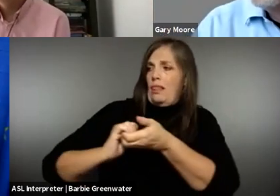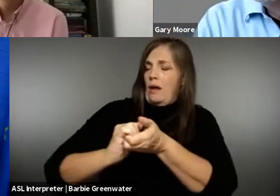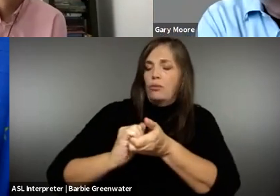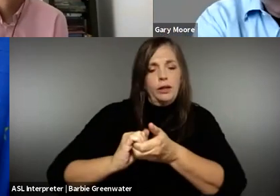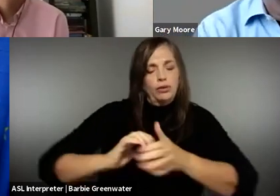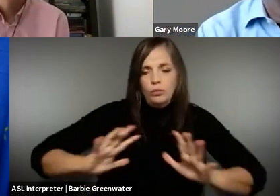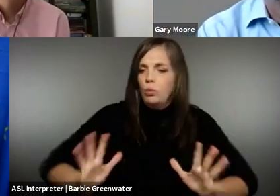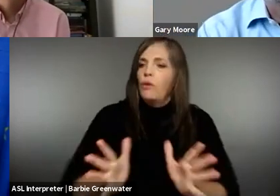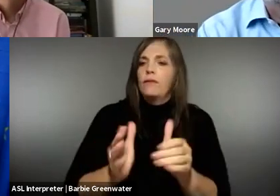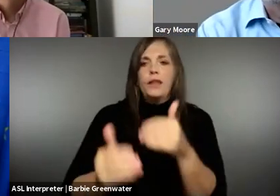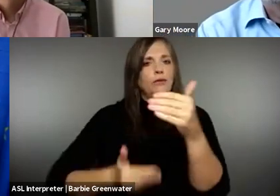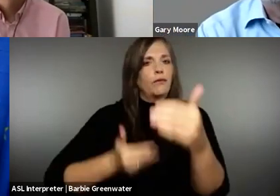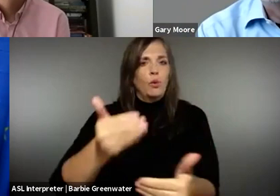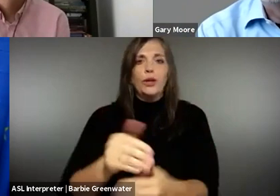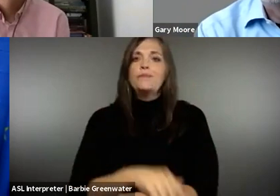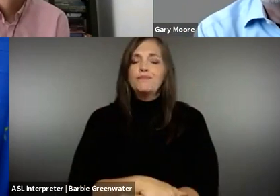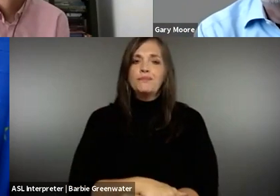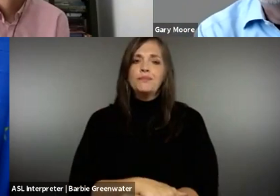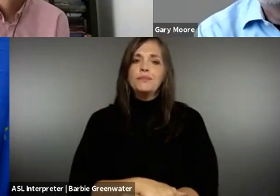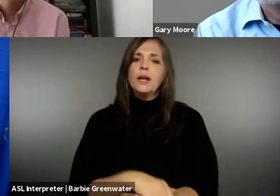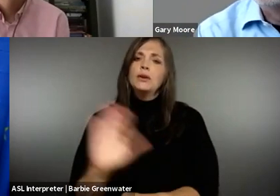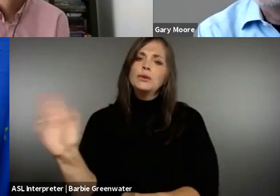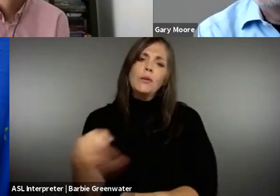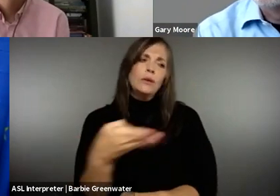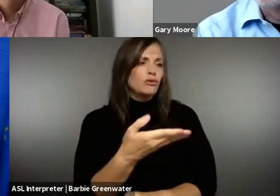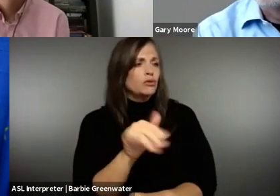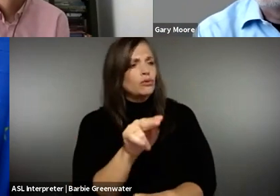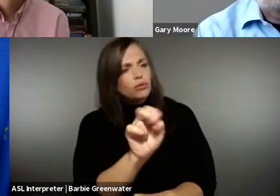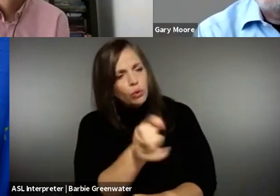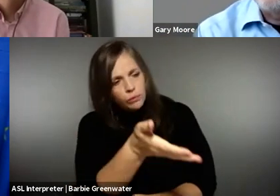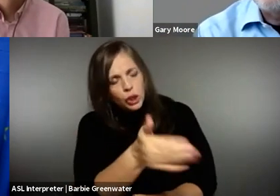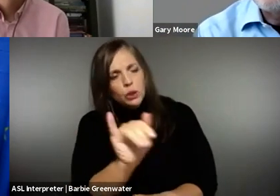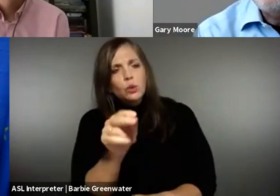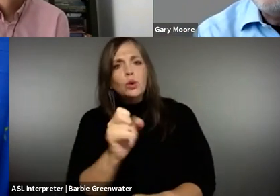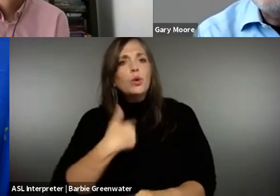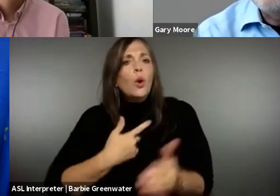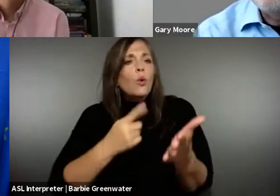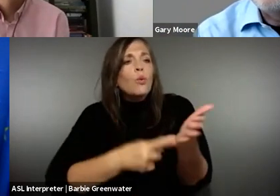Yeah. So we will keep on collaborating with this to move things forward. I wanted to turn to June also to